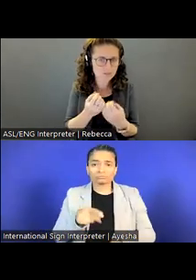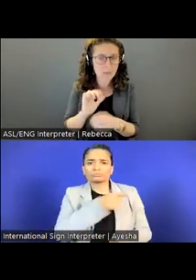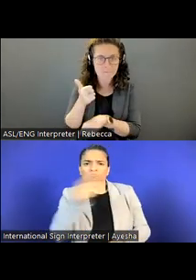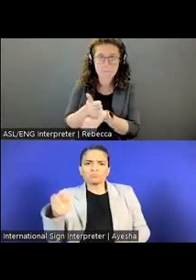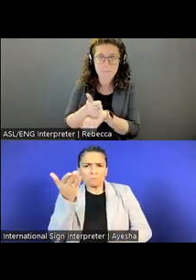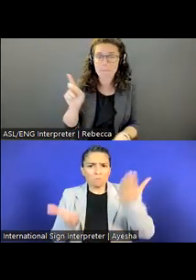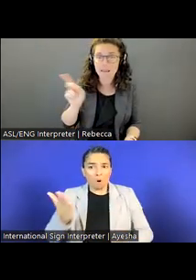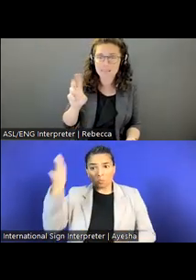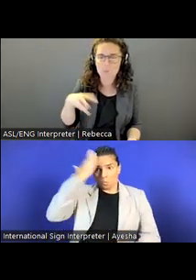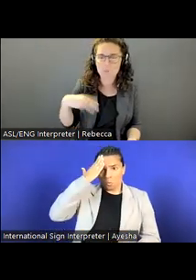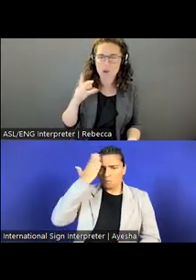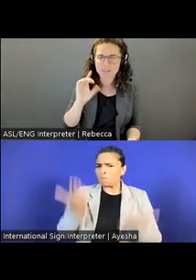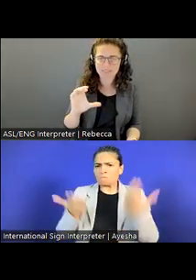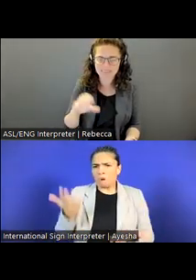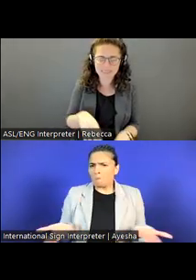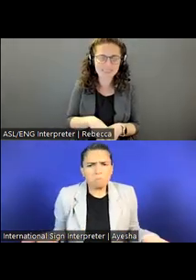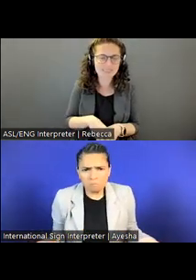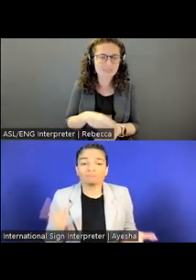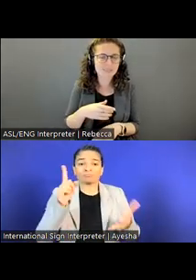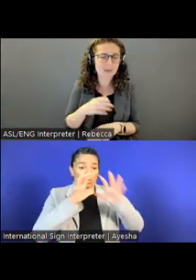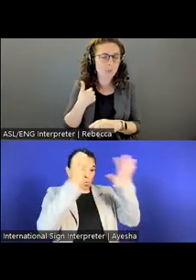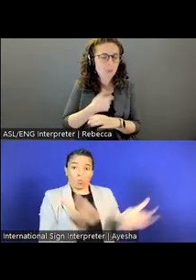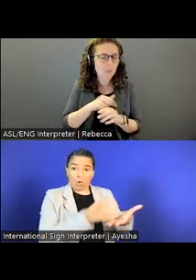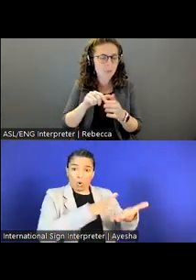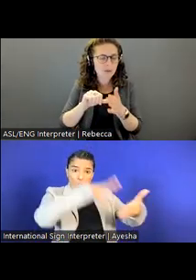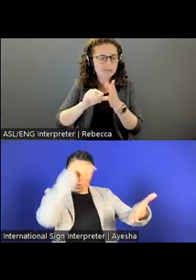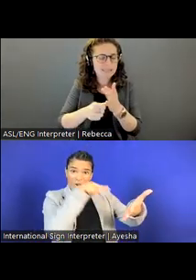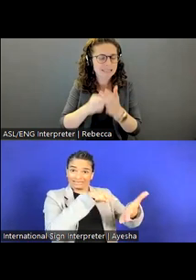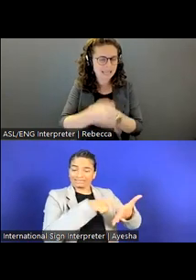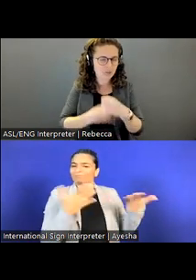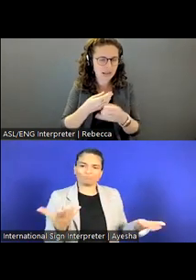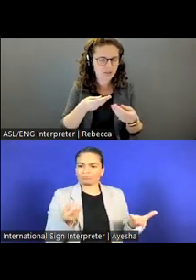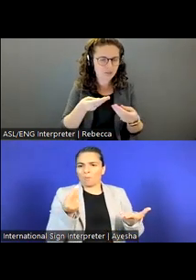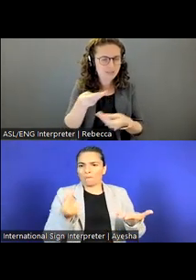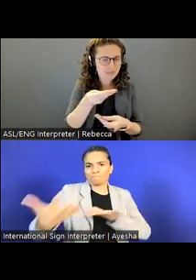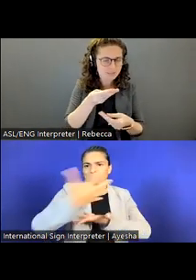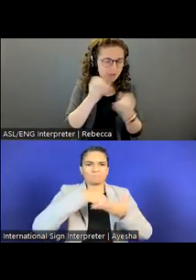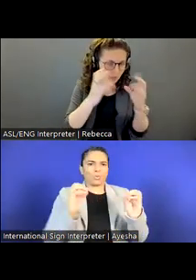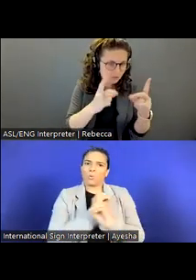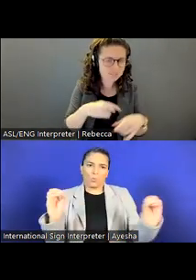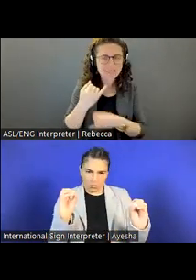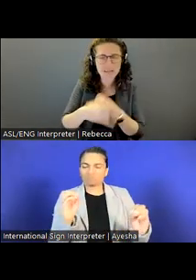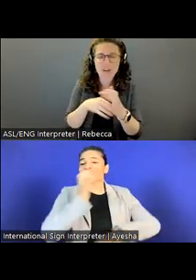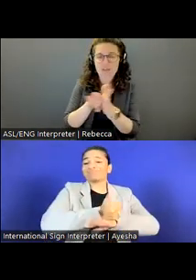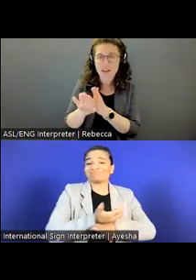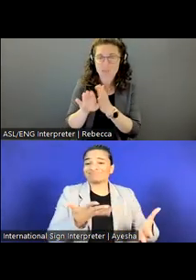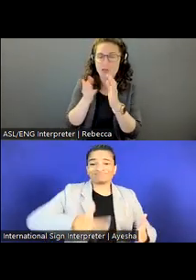D.C we focus primarily on international education, international development through education,